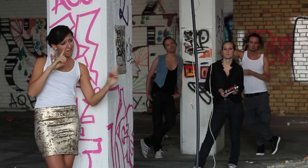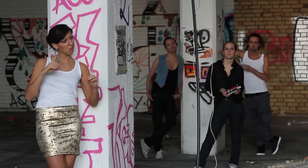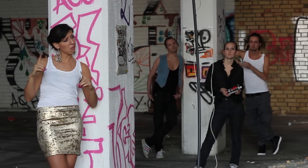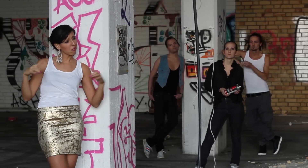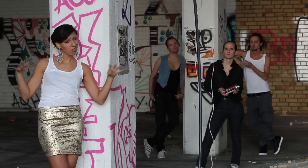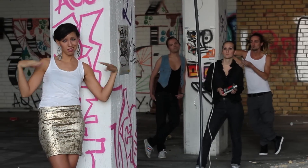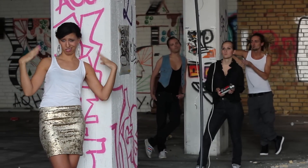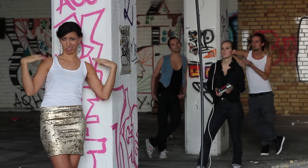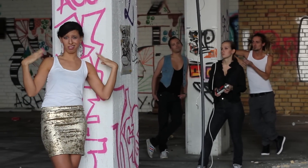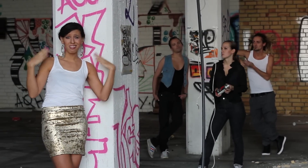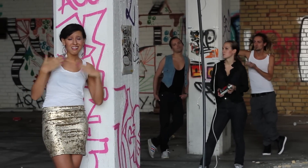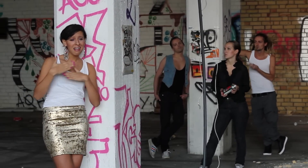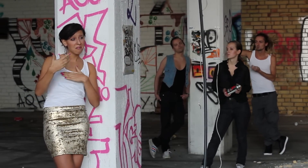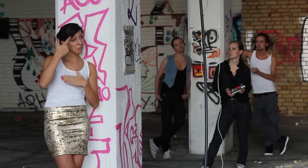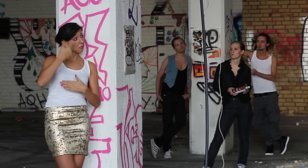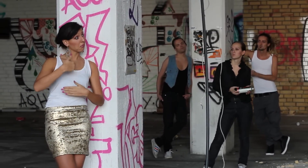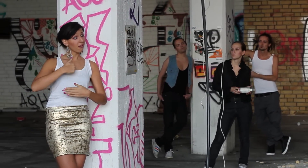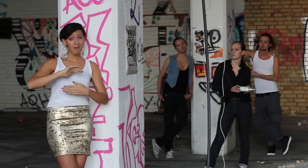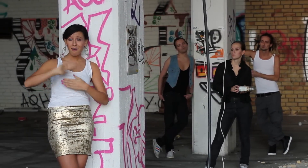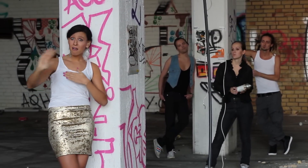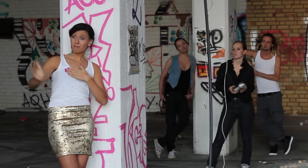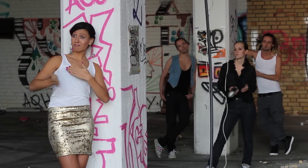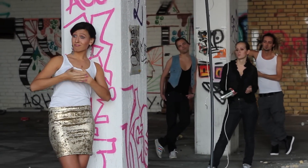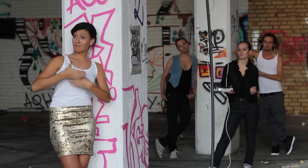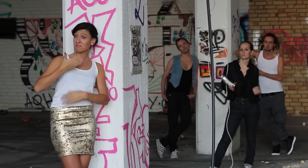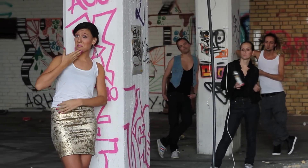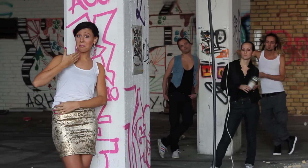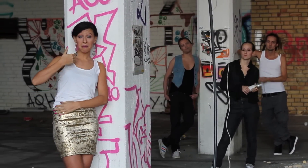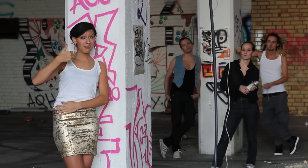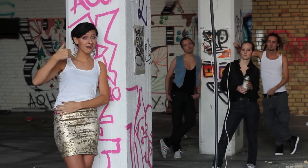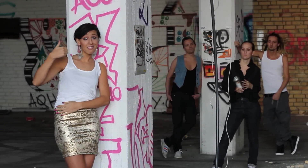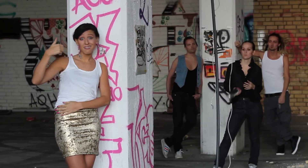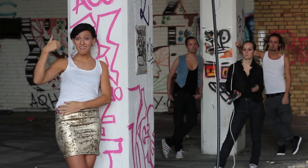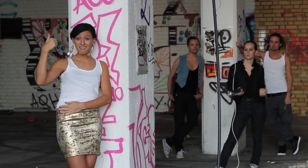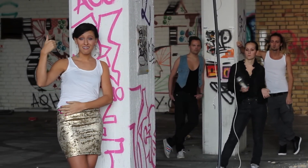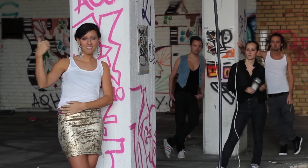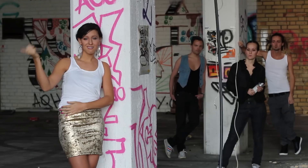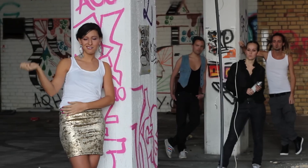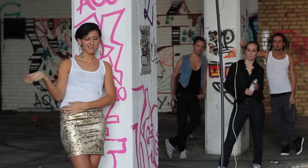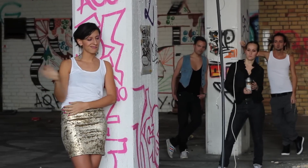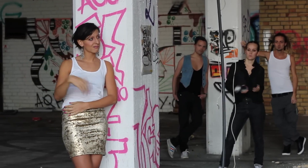Have everyone think I'm on the mend